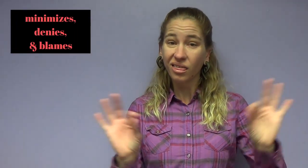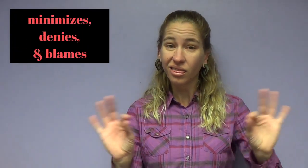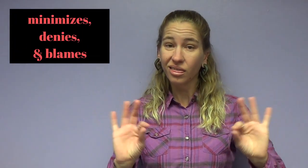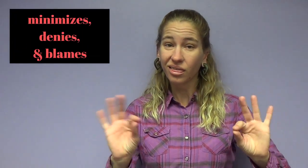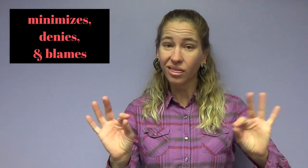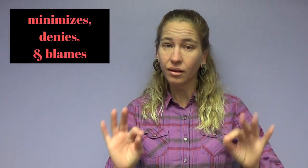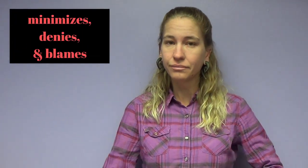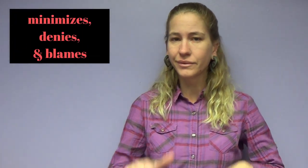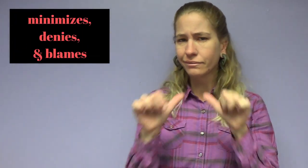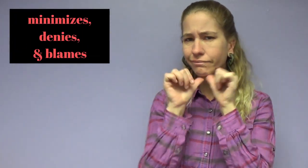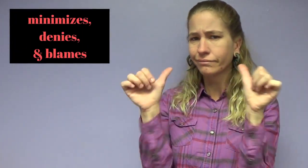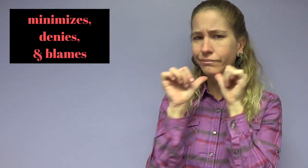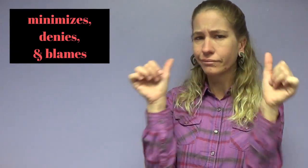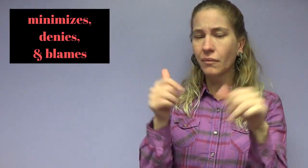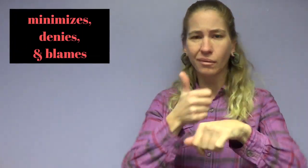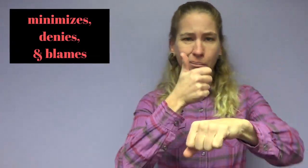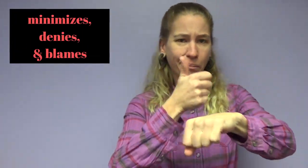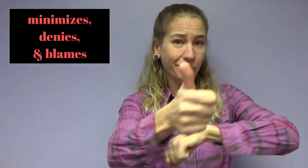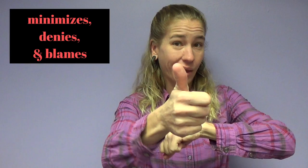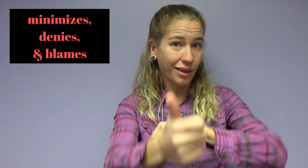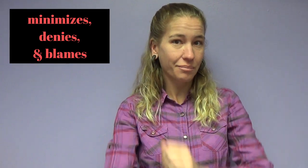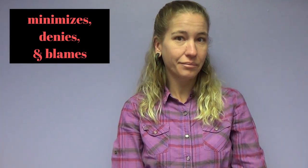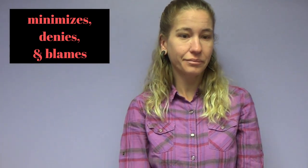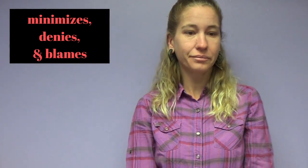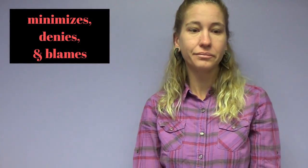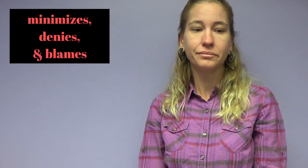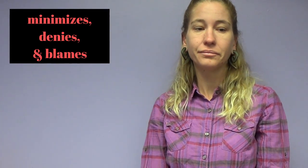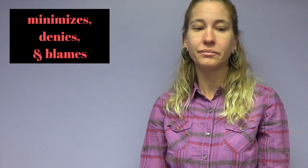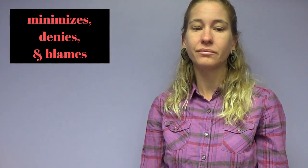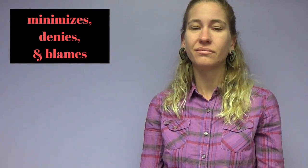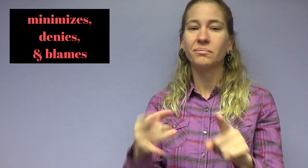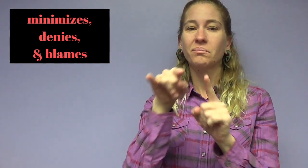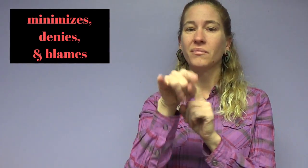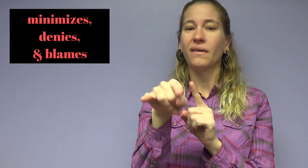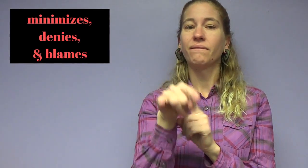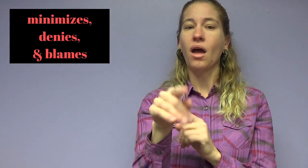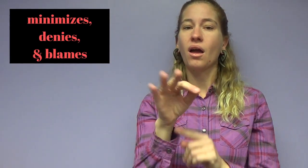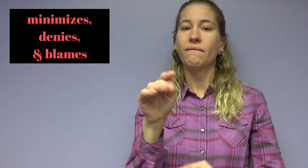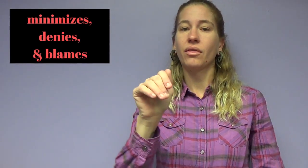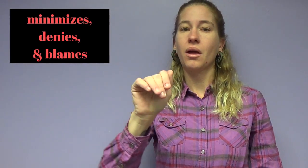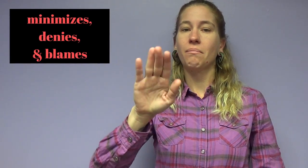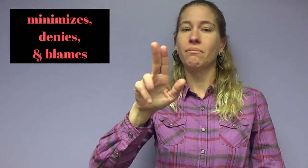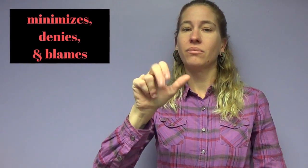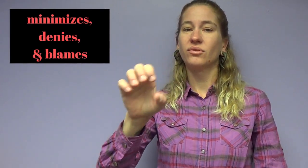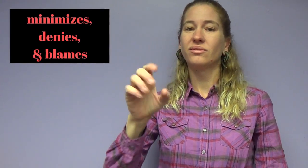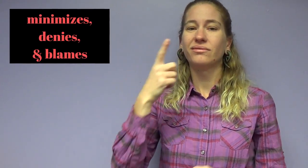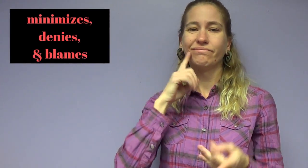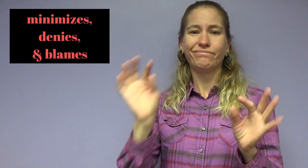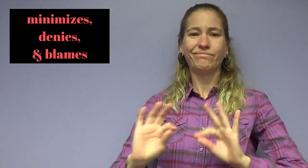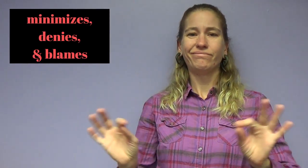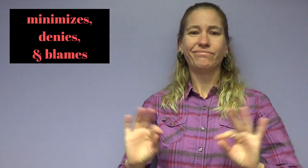Minimizes, denies and blames. Your partner makes fun of the abuse and minimizes it by